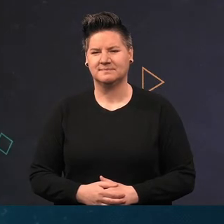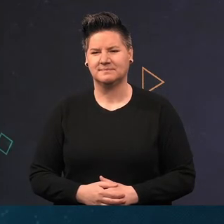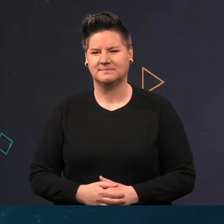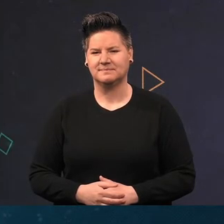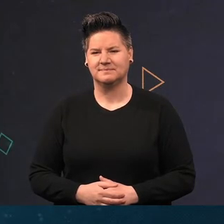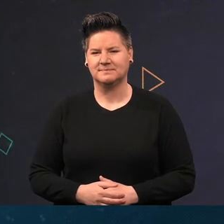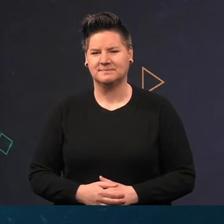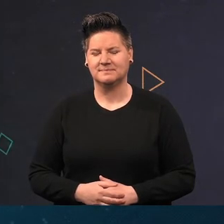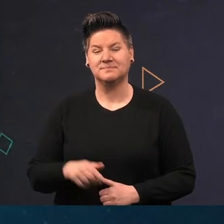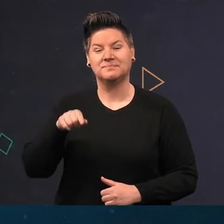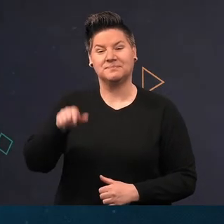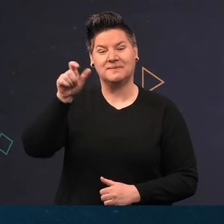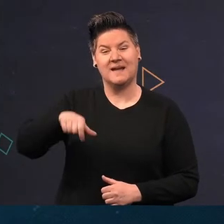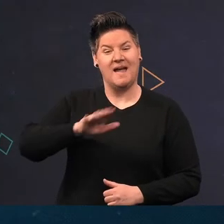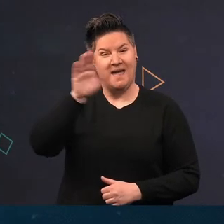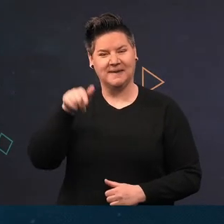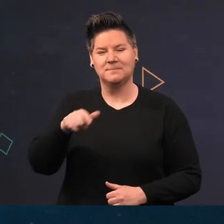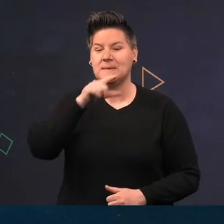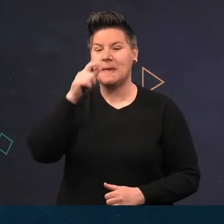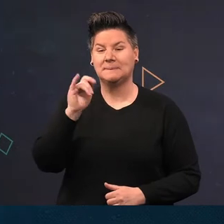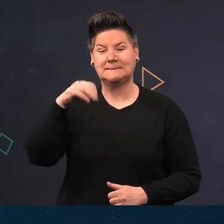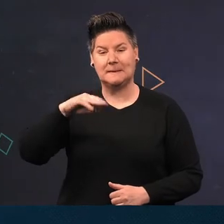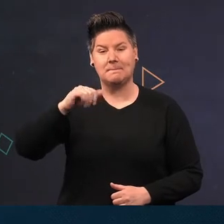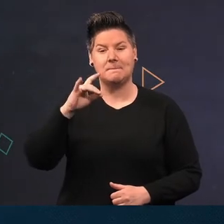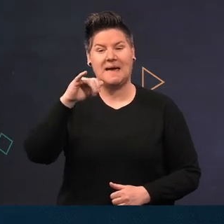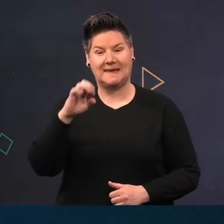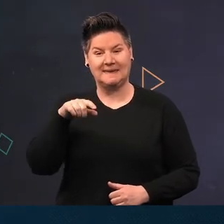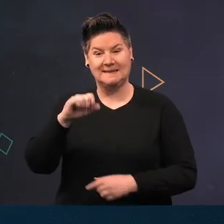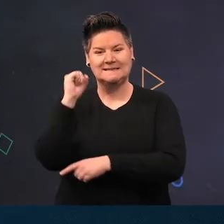Hi my name is Tim Mackie and I'm a senior scientific officer with the Marine Monitoring